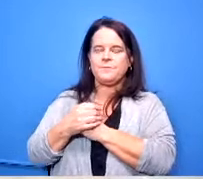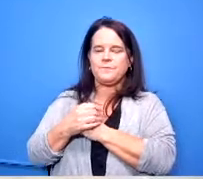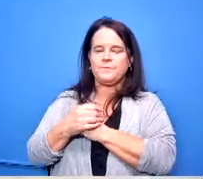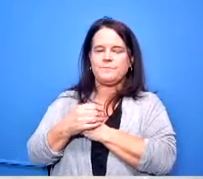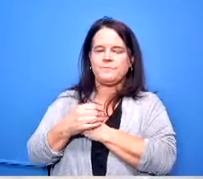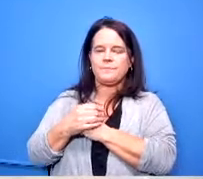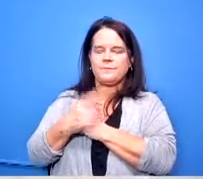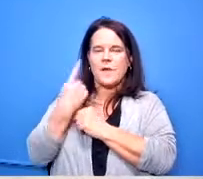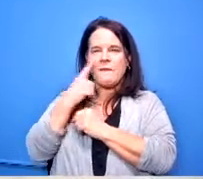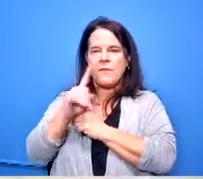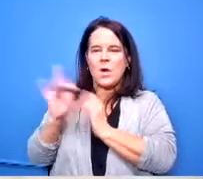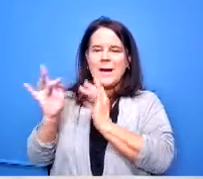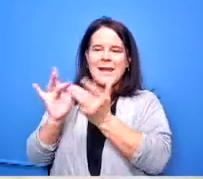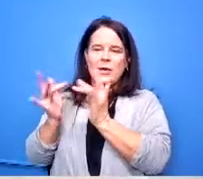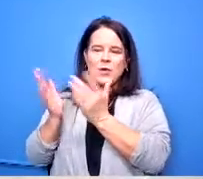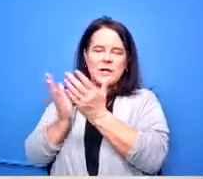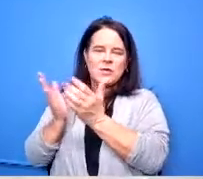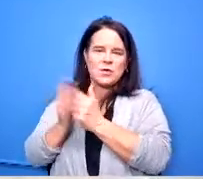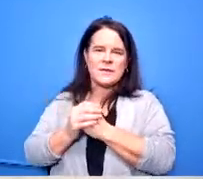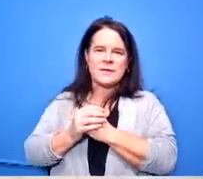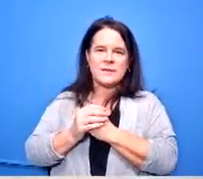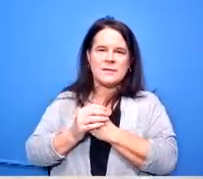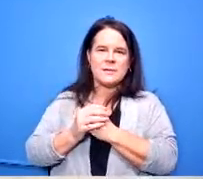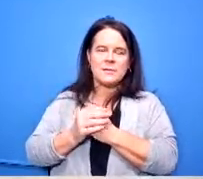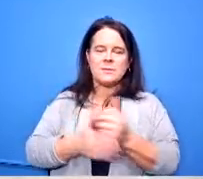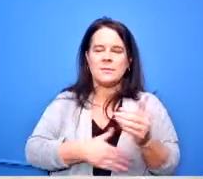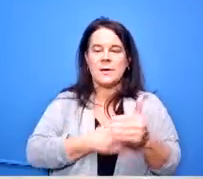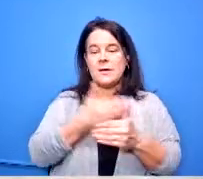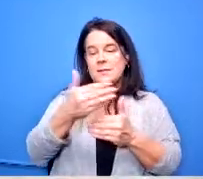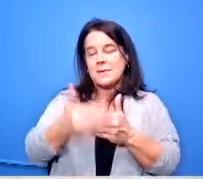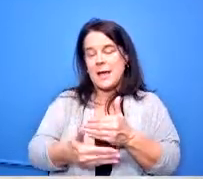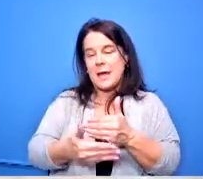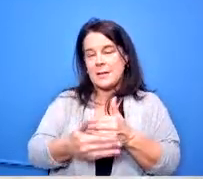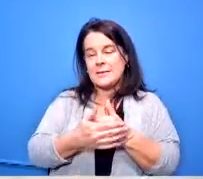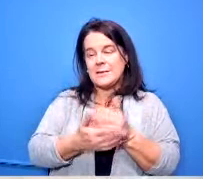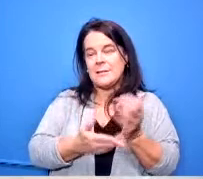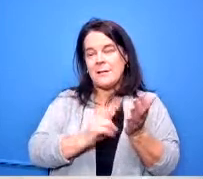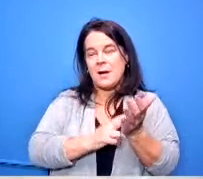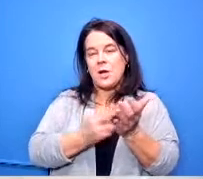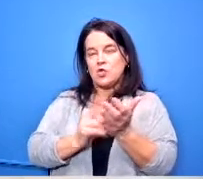internet services for the district the next one is for contracted transportation services for